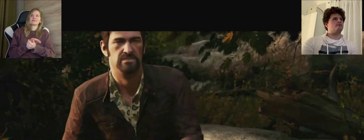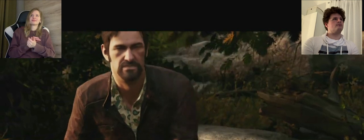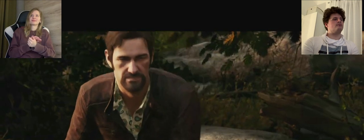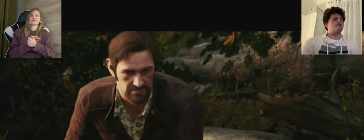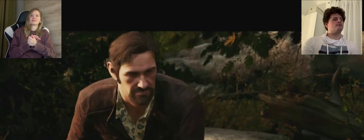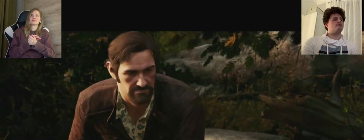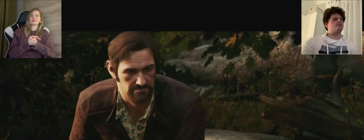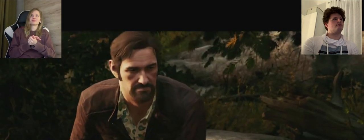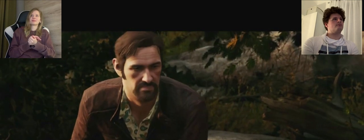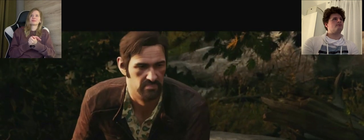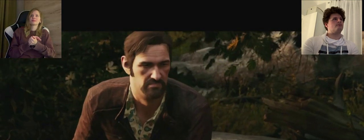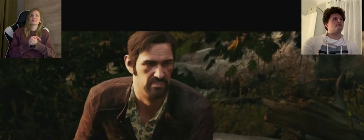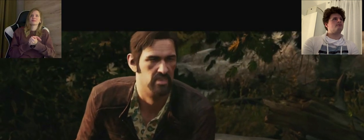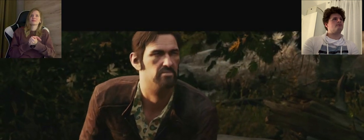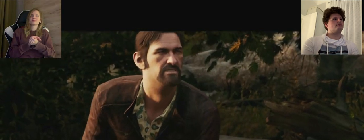K: Leo thinks a long time